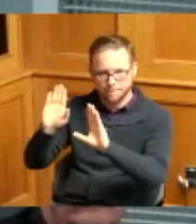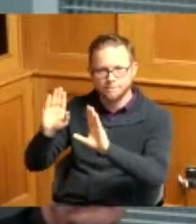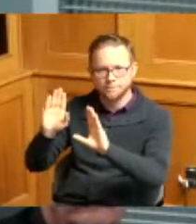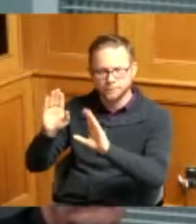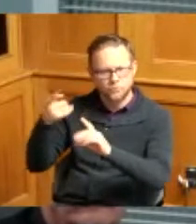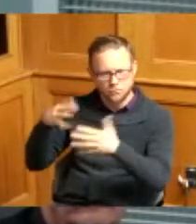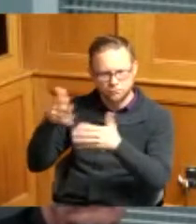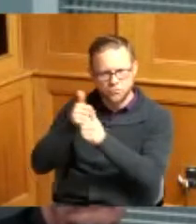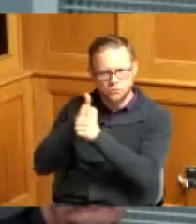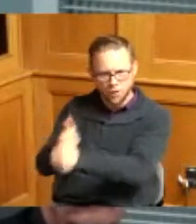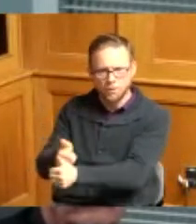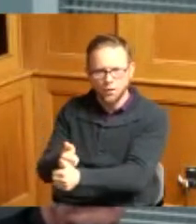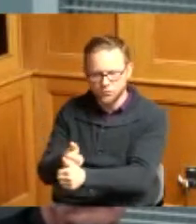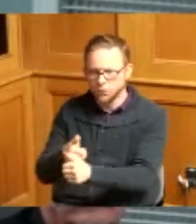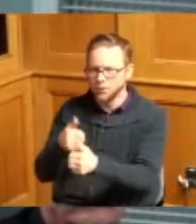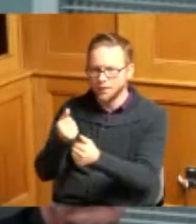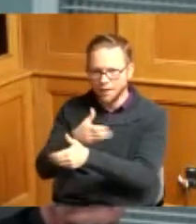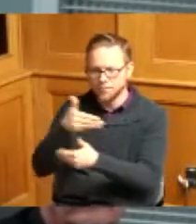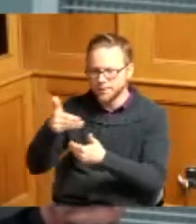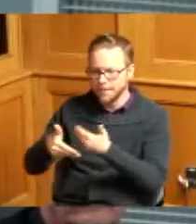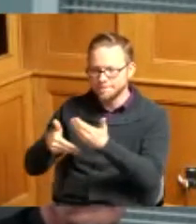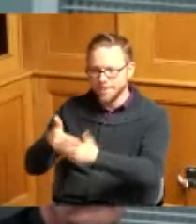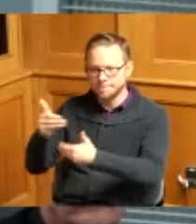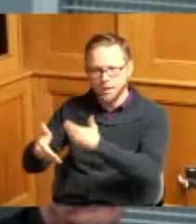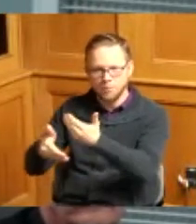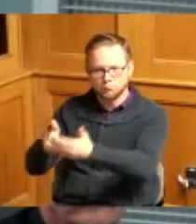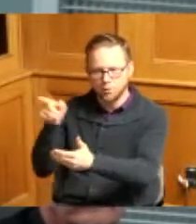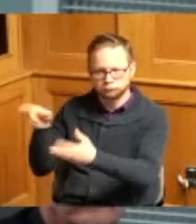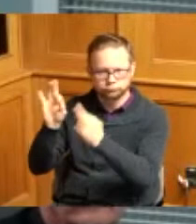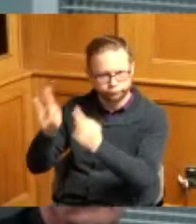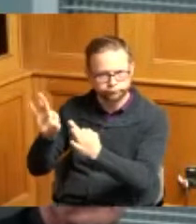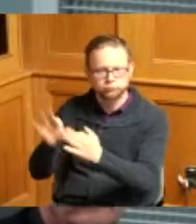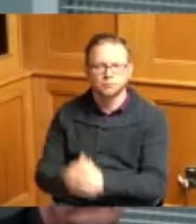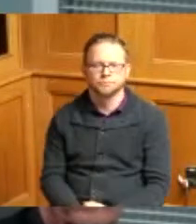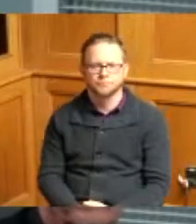they did do every step that was required okay I just want to know what why did they have to do